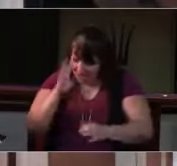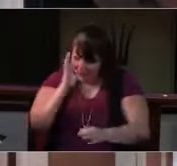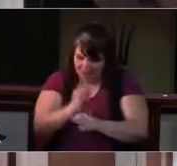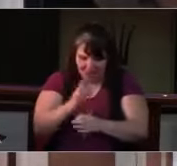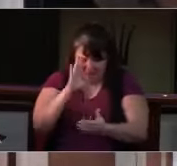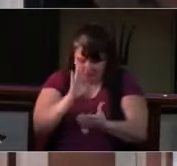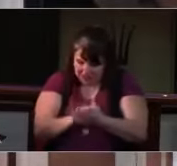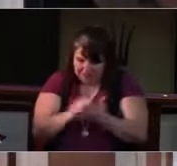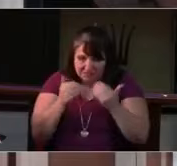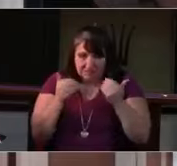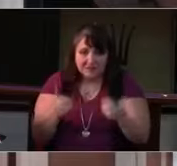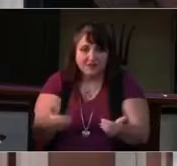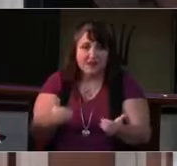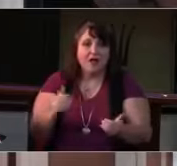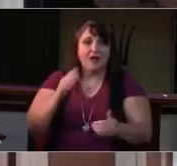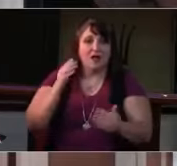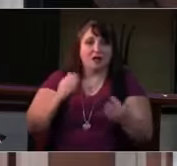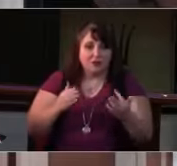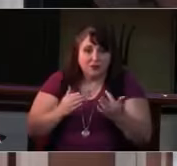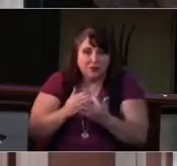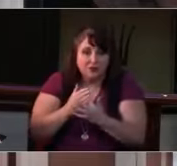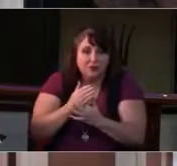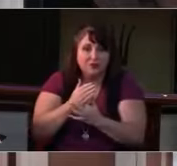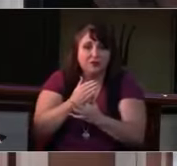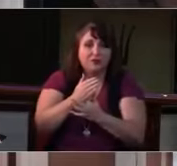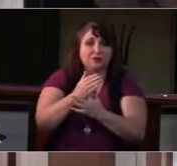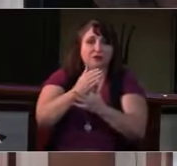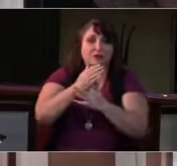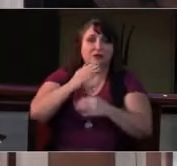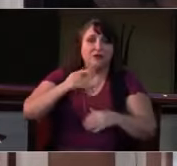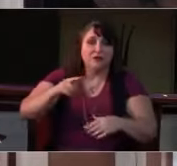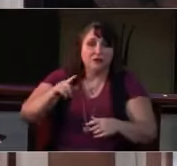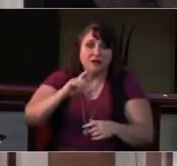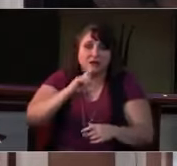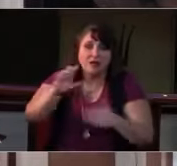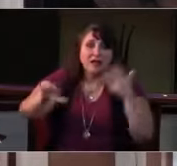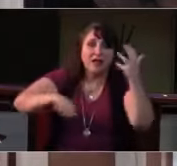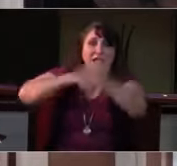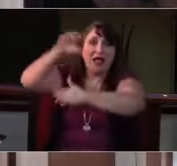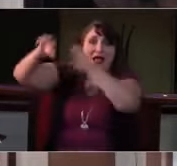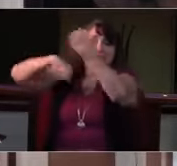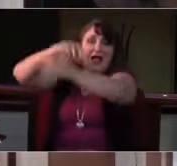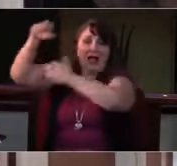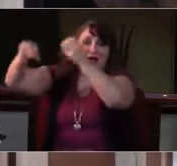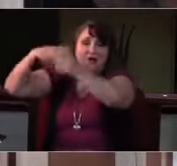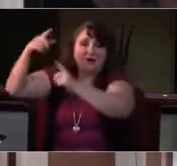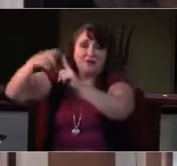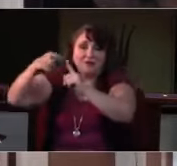Alleluia! Not as orphans